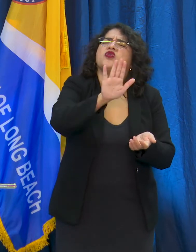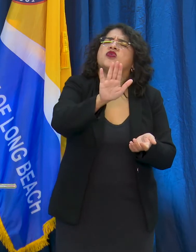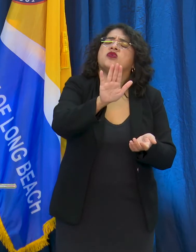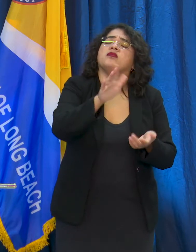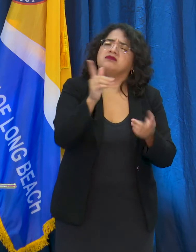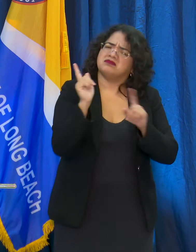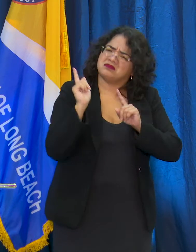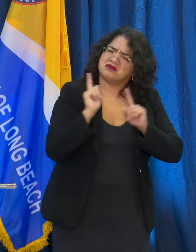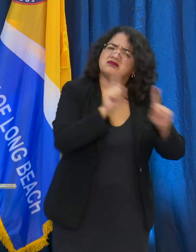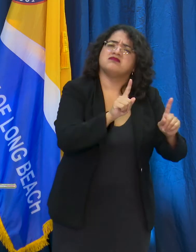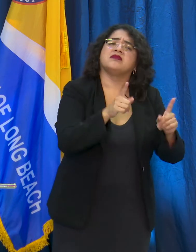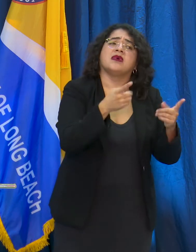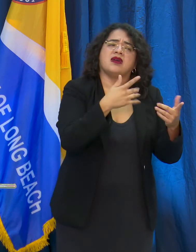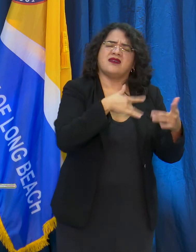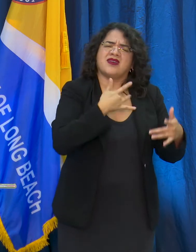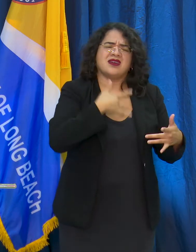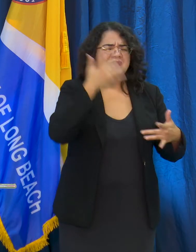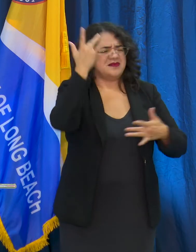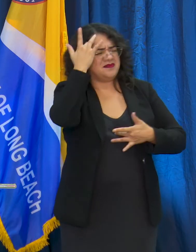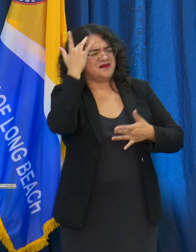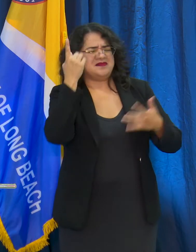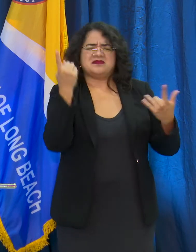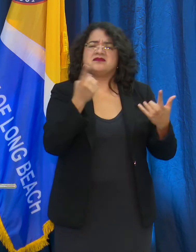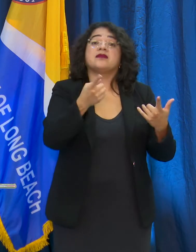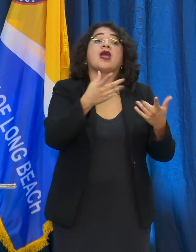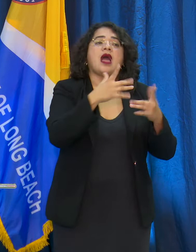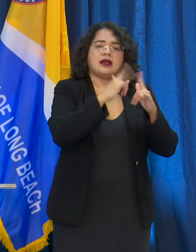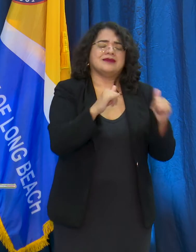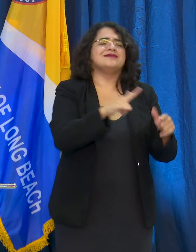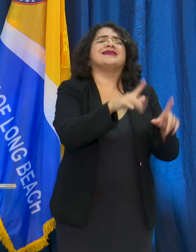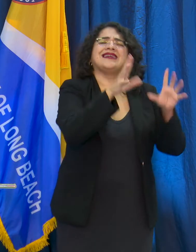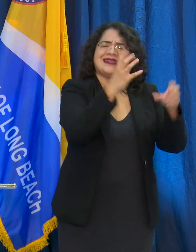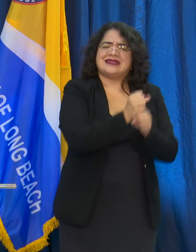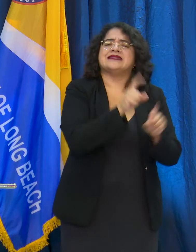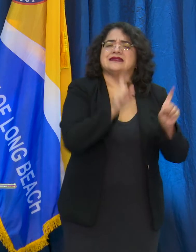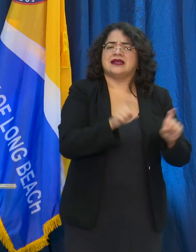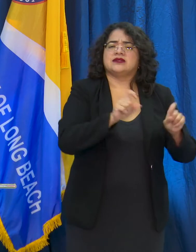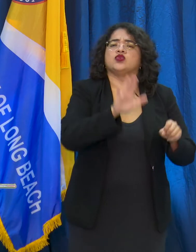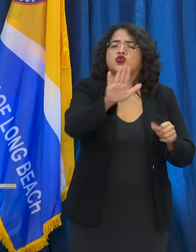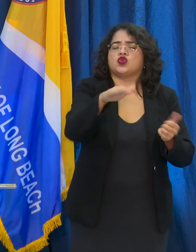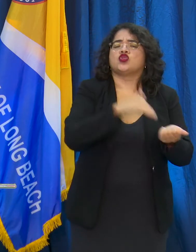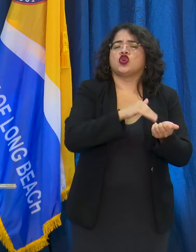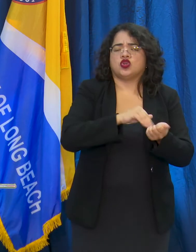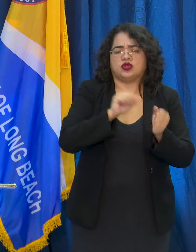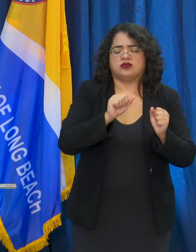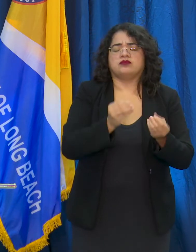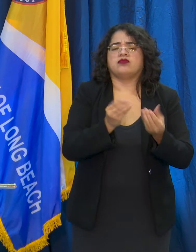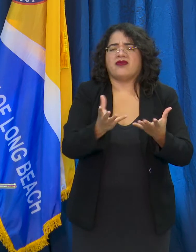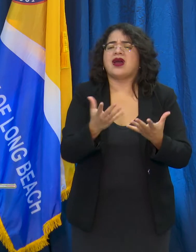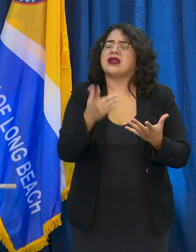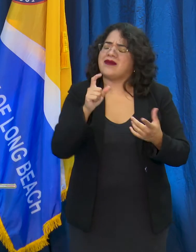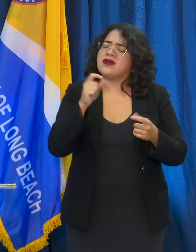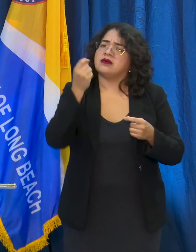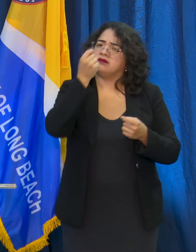or you know that you've been exposed, please get tested to understand you know, if you've been exposed, and